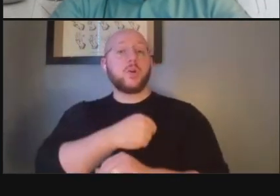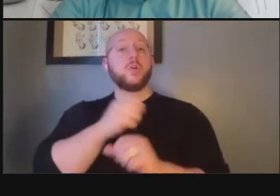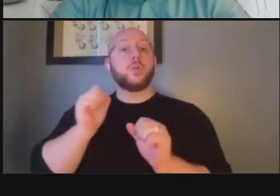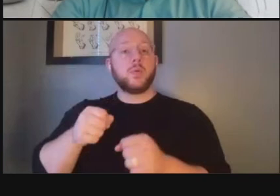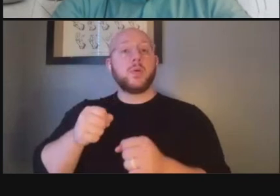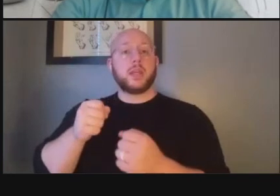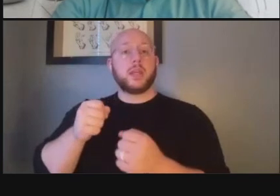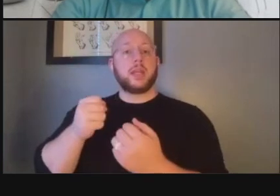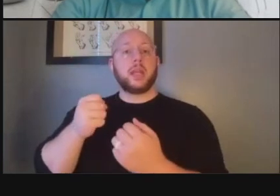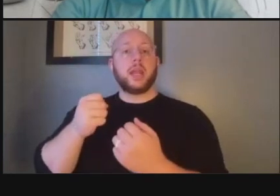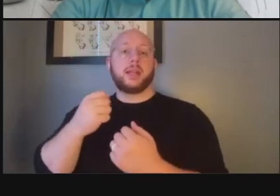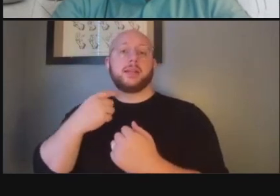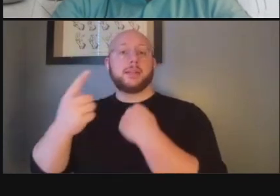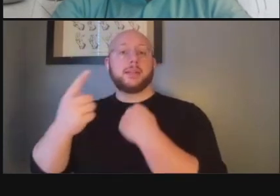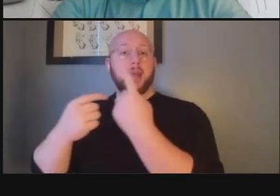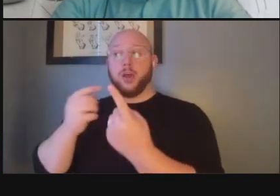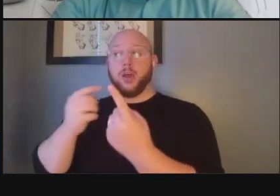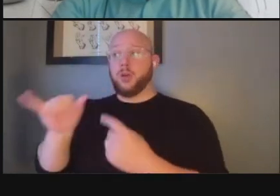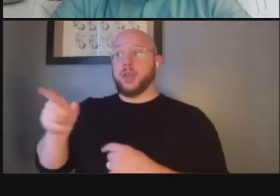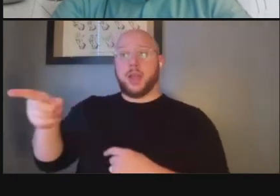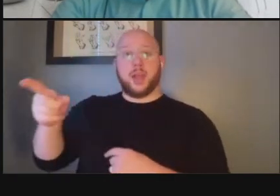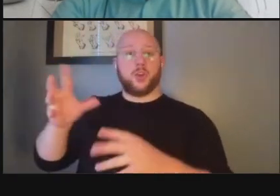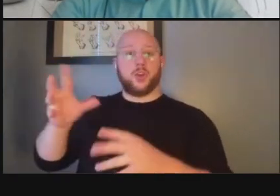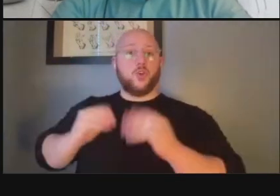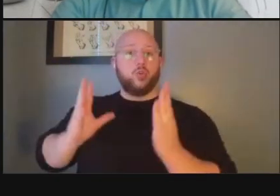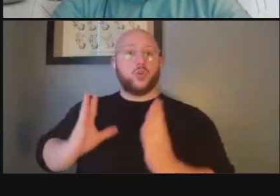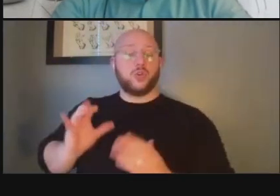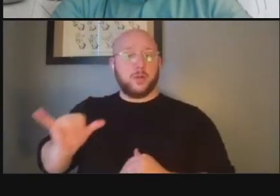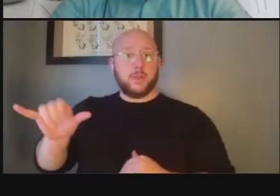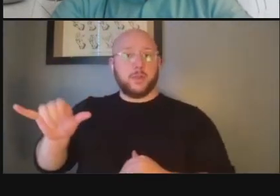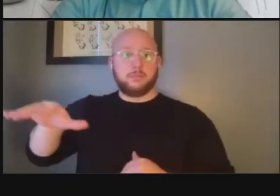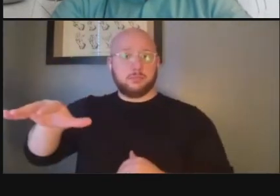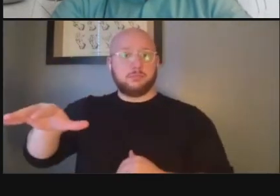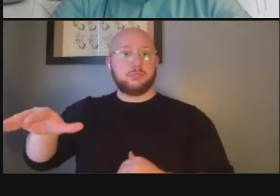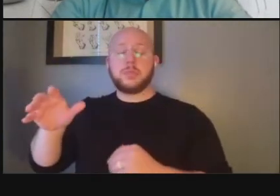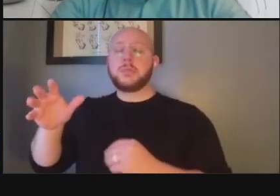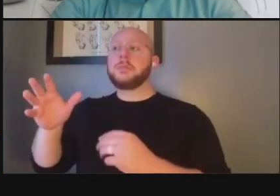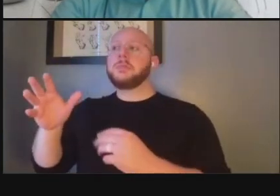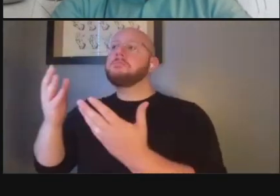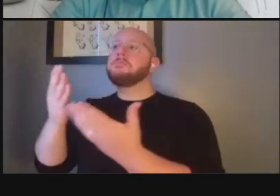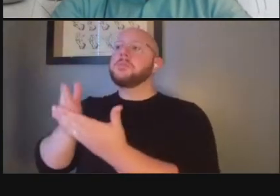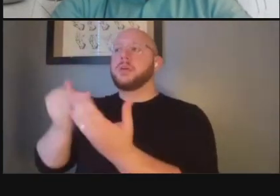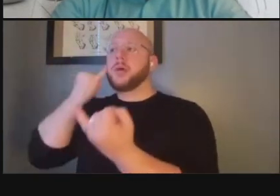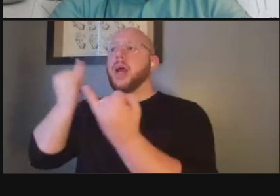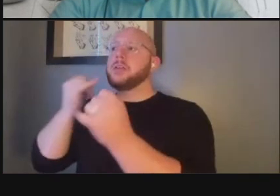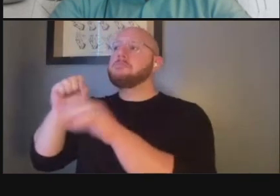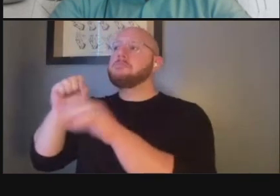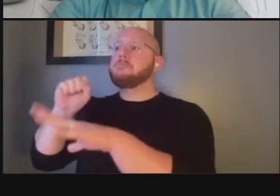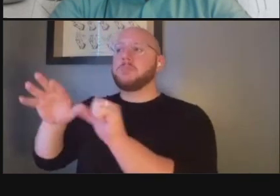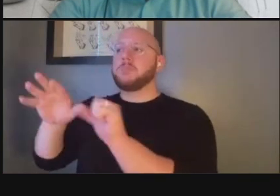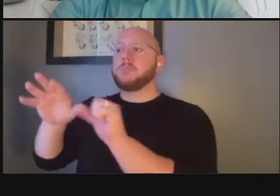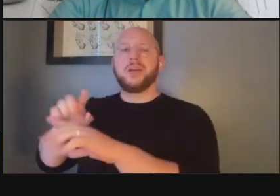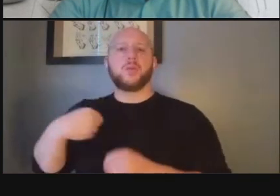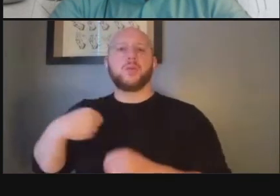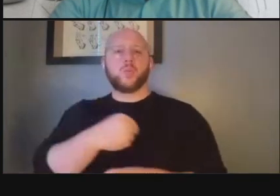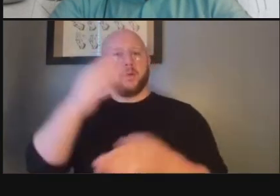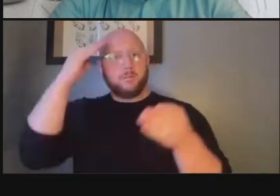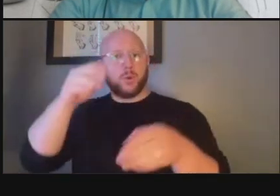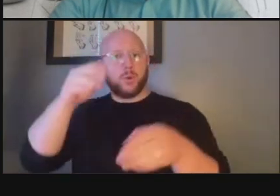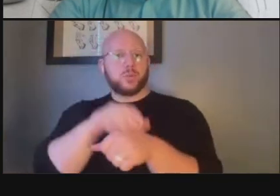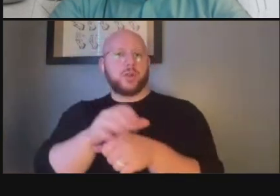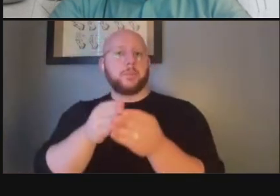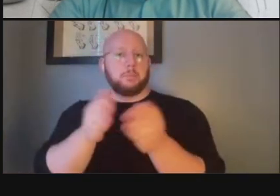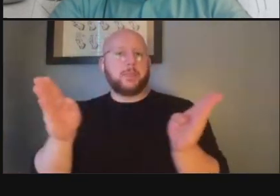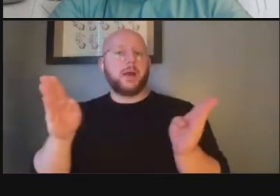to the property owner whoever that is um but this project is only in the public space um but again